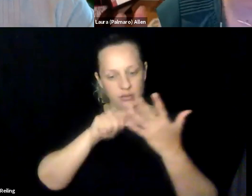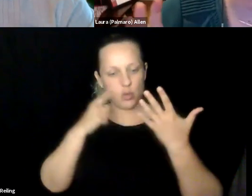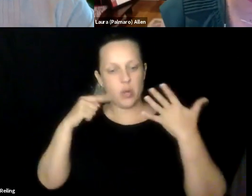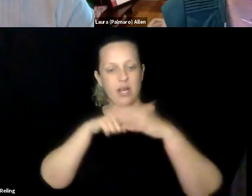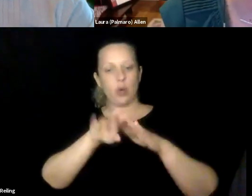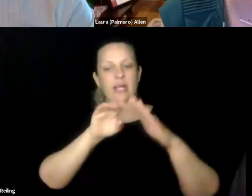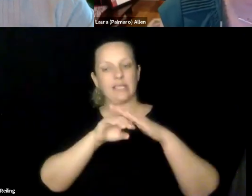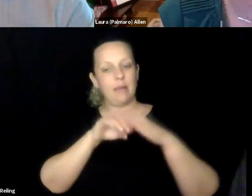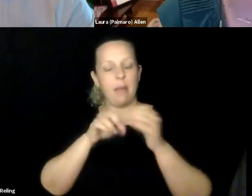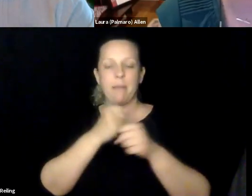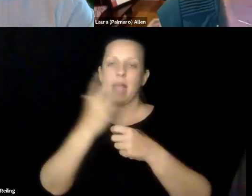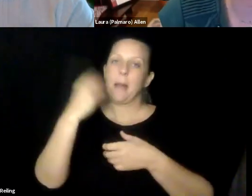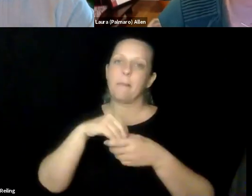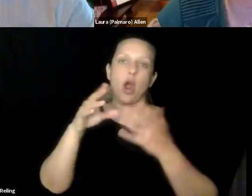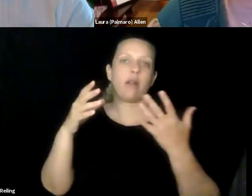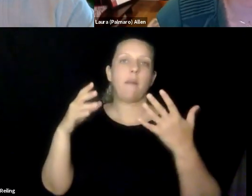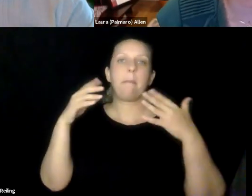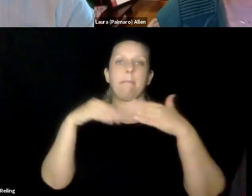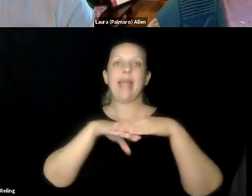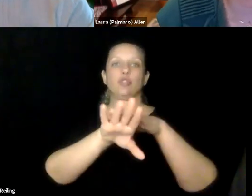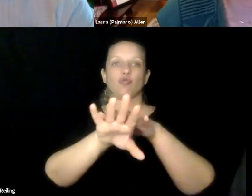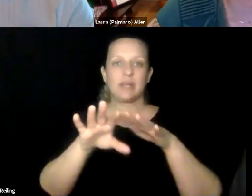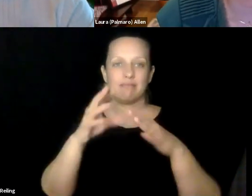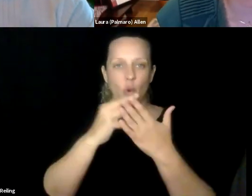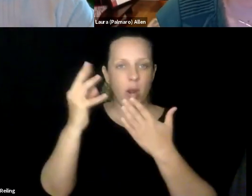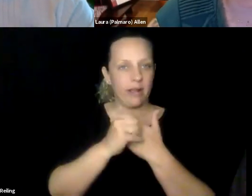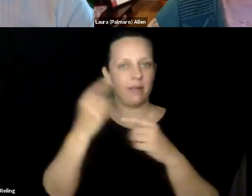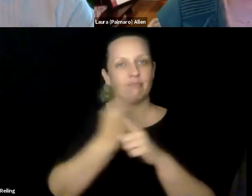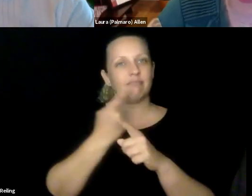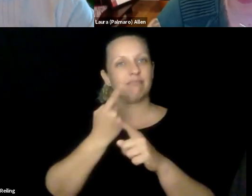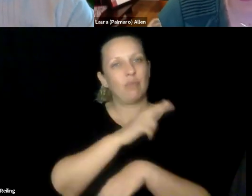Again, just really trying to -- with many different projects to